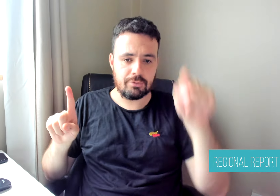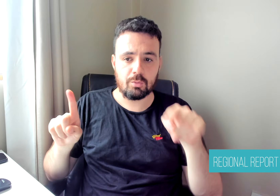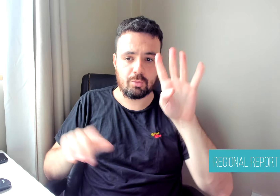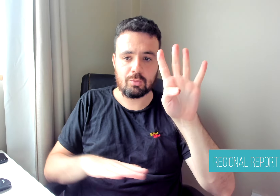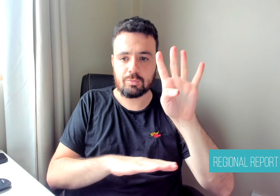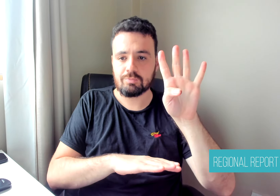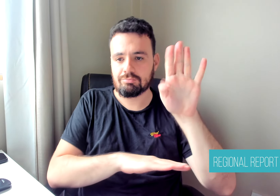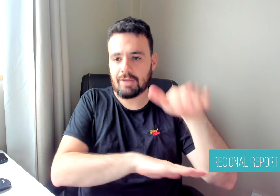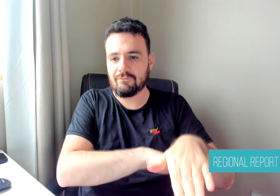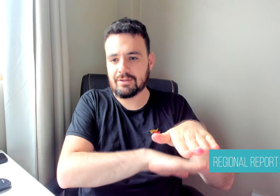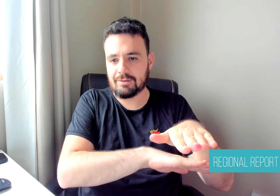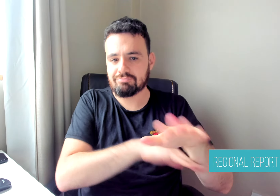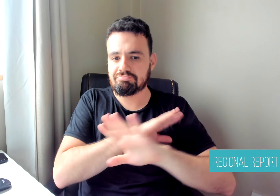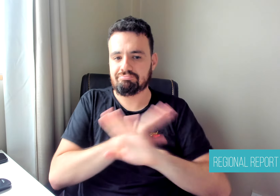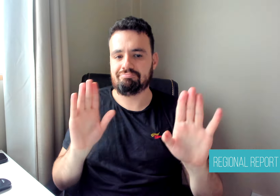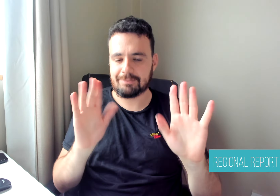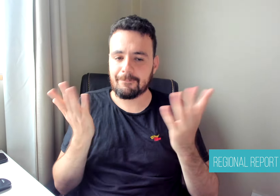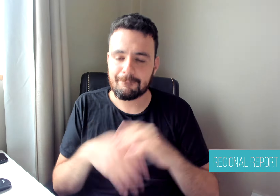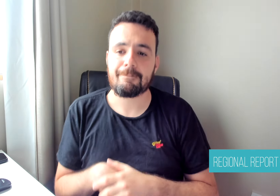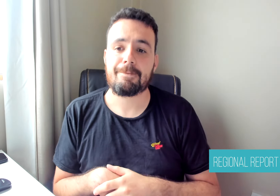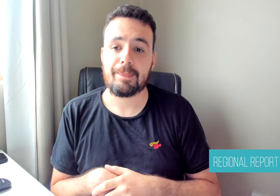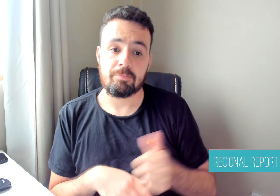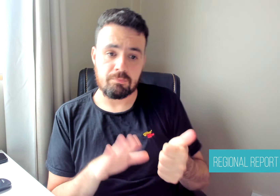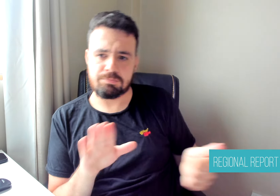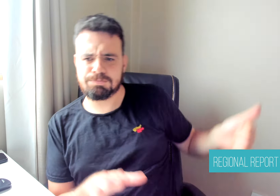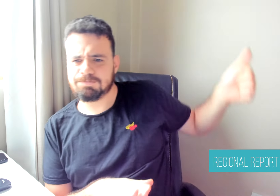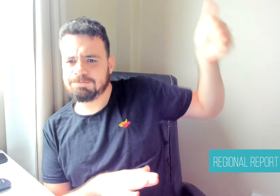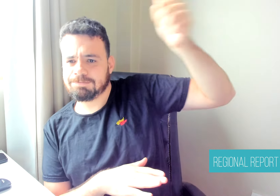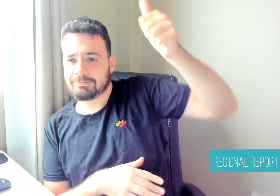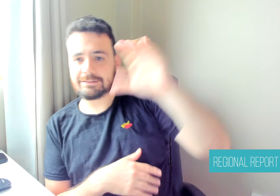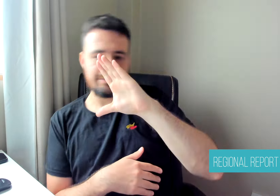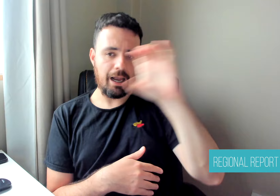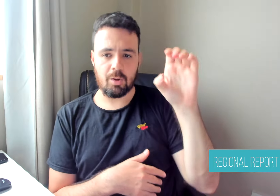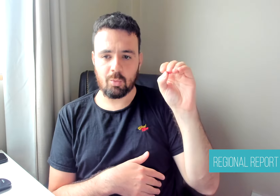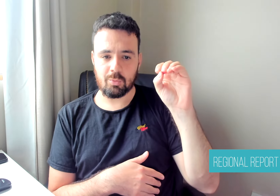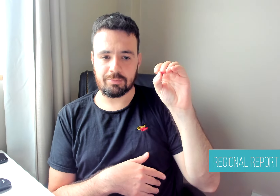director of Avianca, states, "As an airline, we feel and